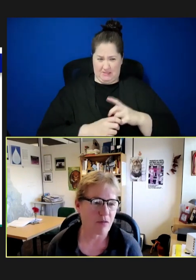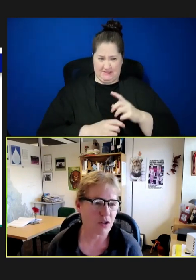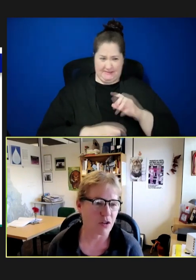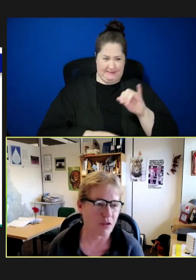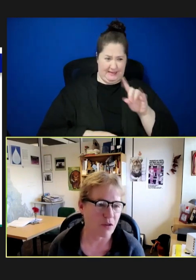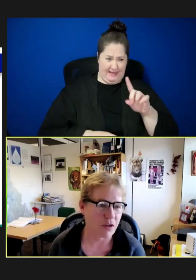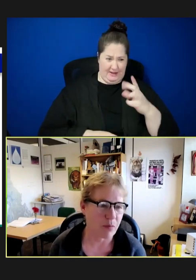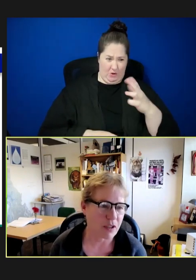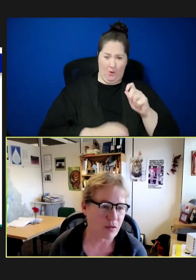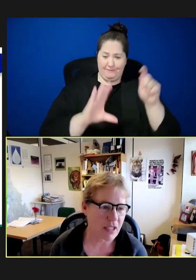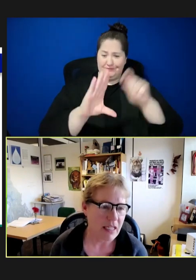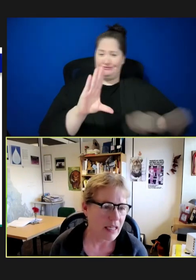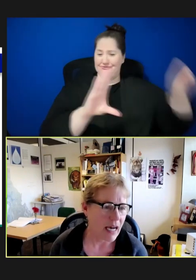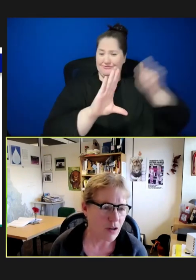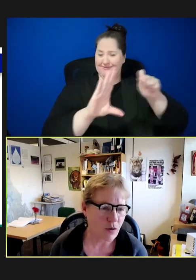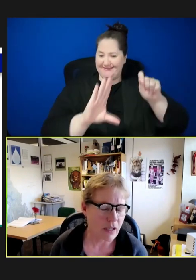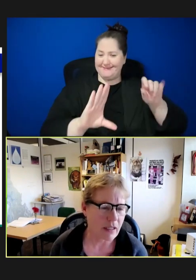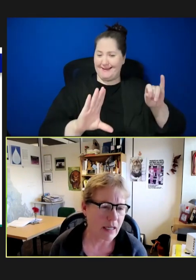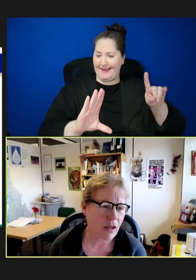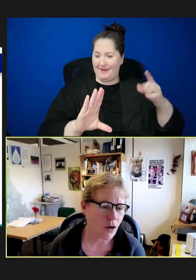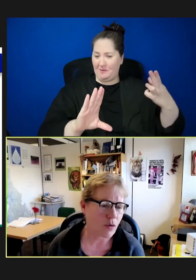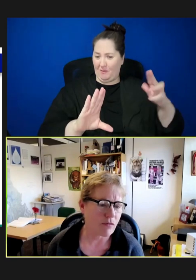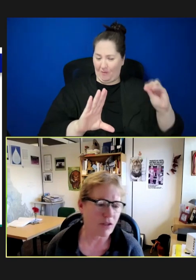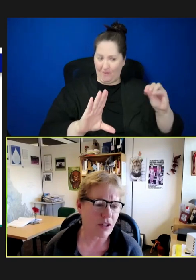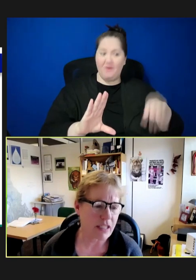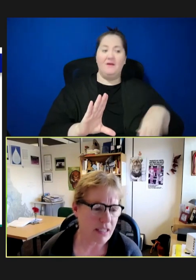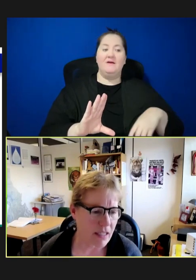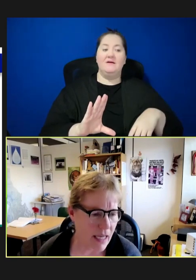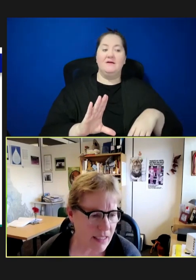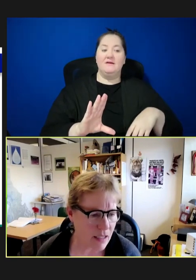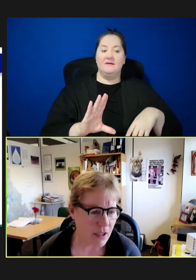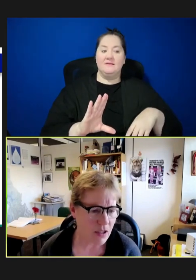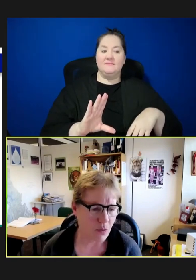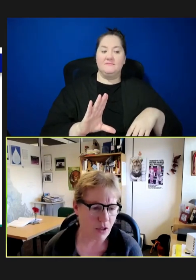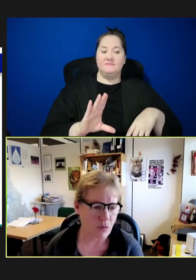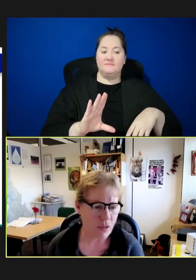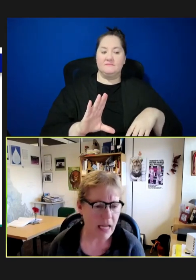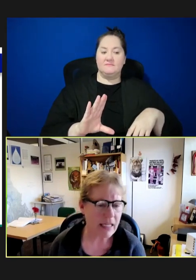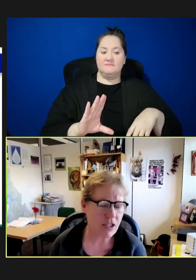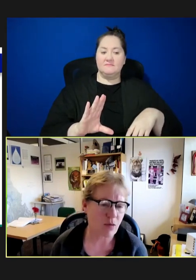I've circled it for you. But Idaho, in various estimates, was not considered